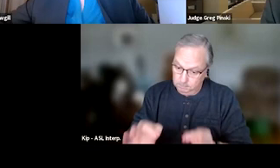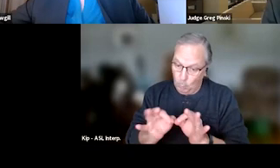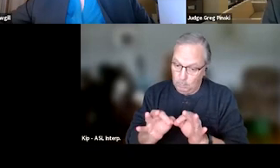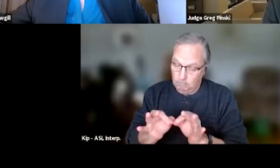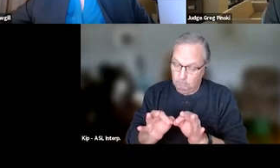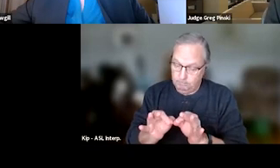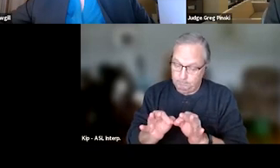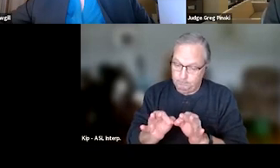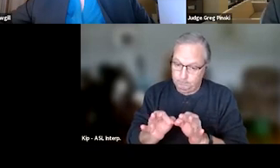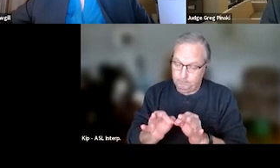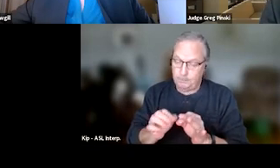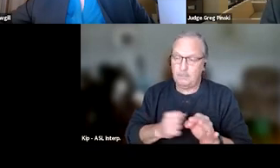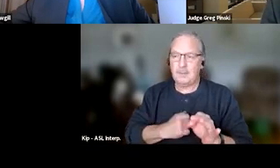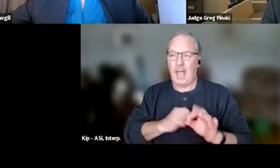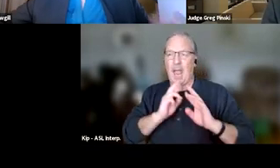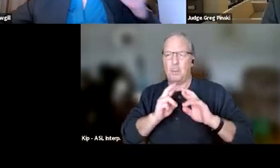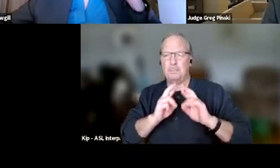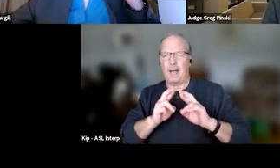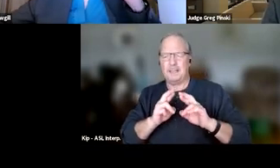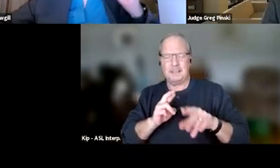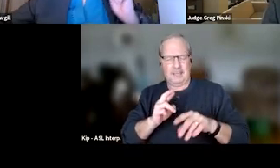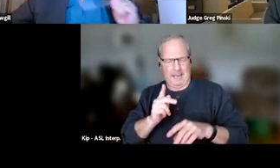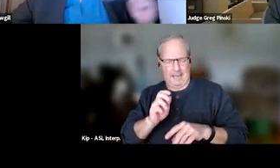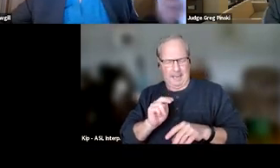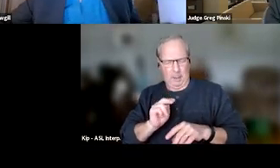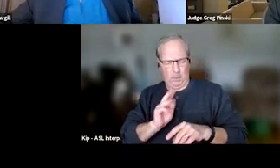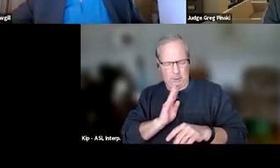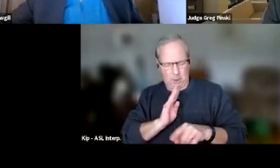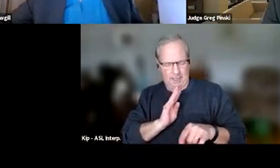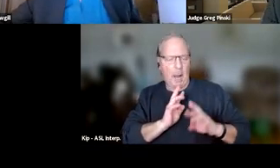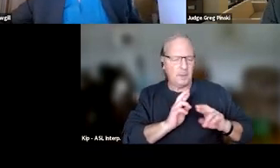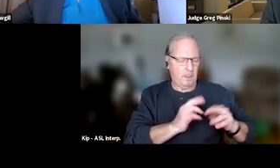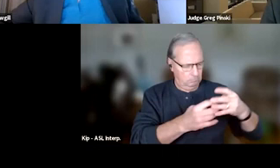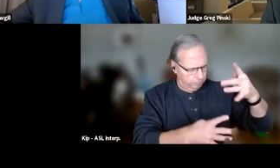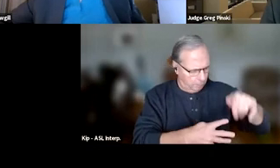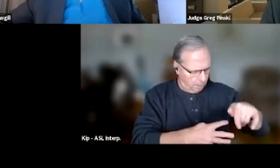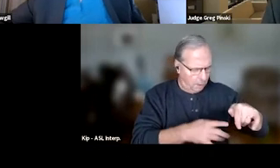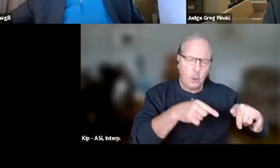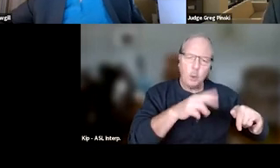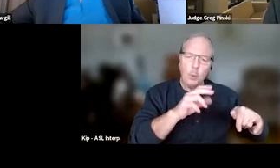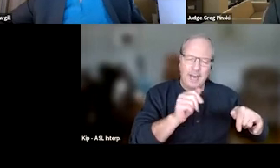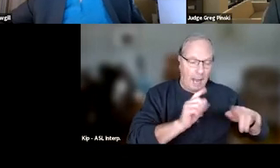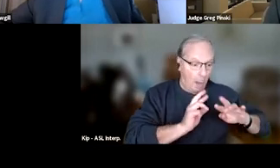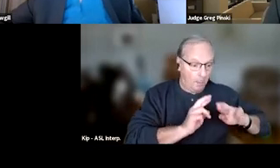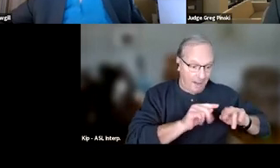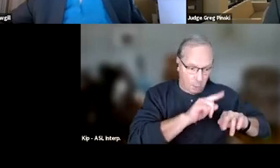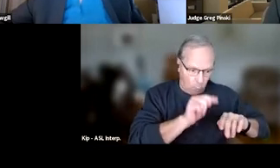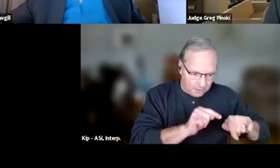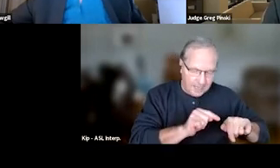I responded, as Karen was talking, to a question in the Q&A about how you differentiate